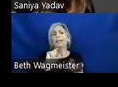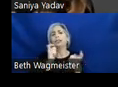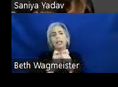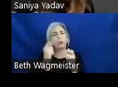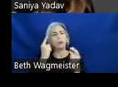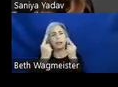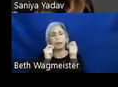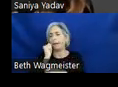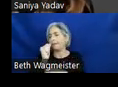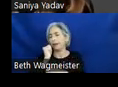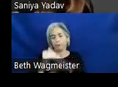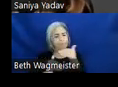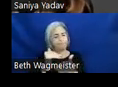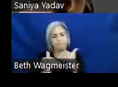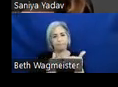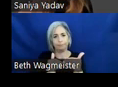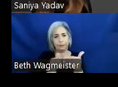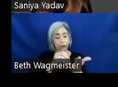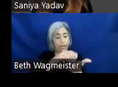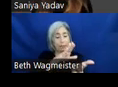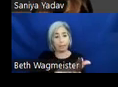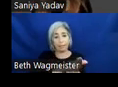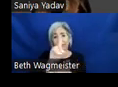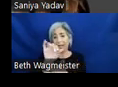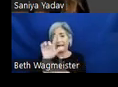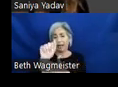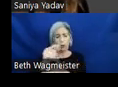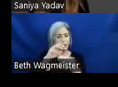For tracking data, we have our accessibility tester, review the component,